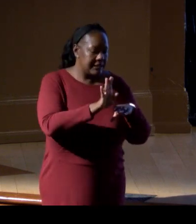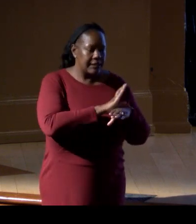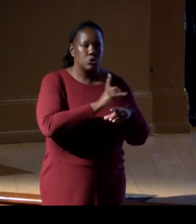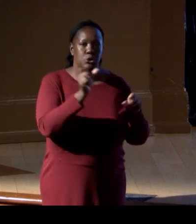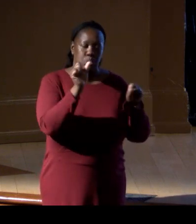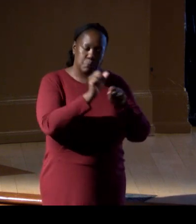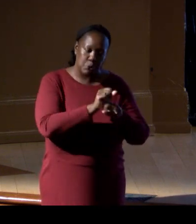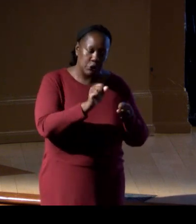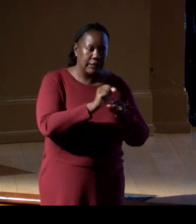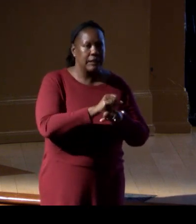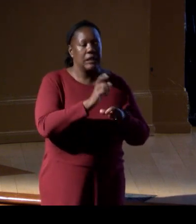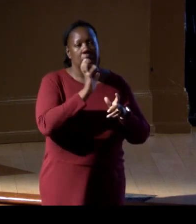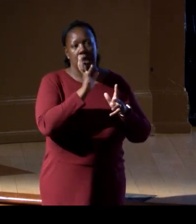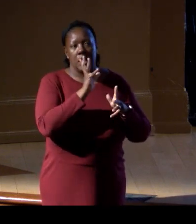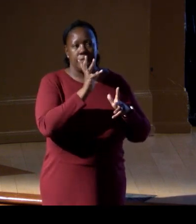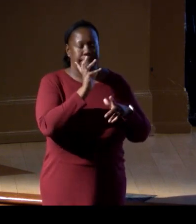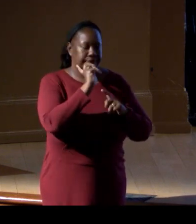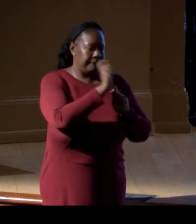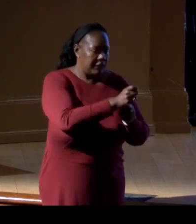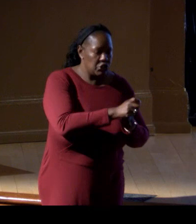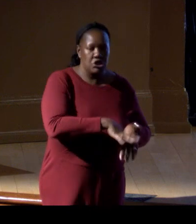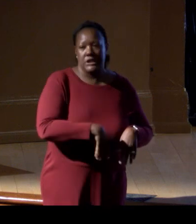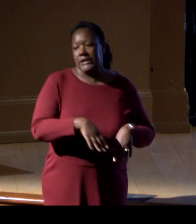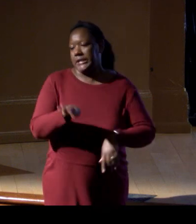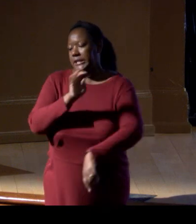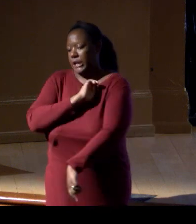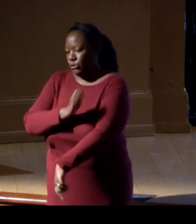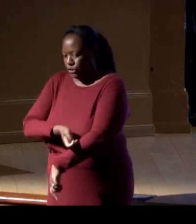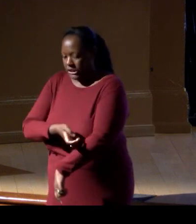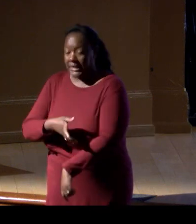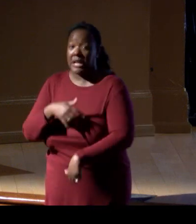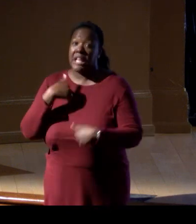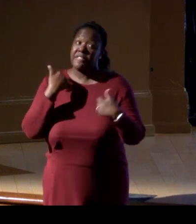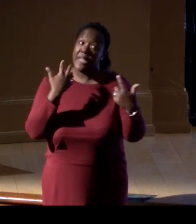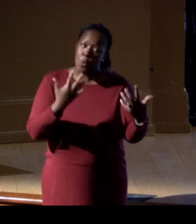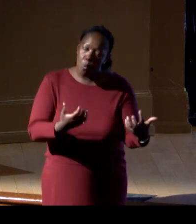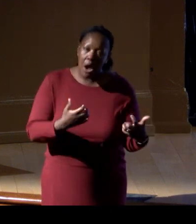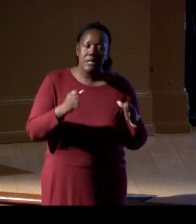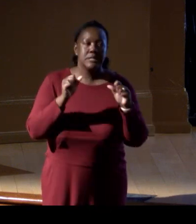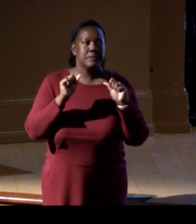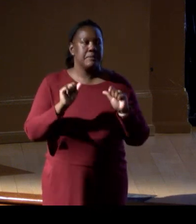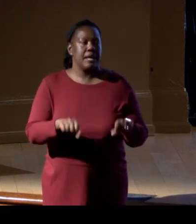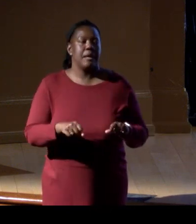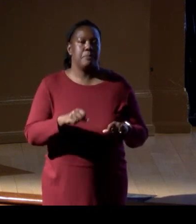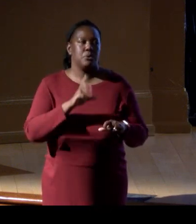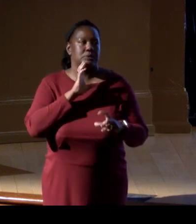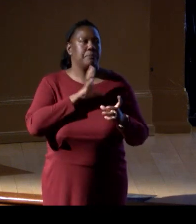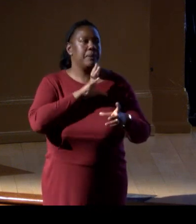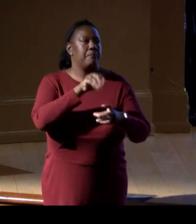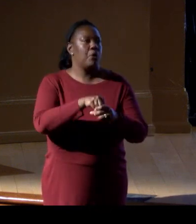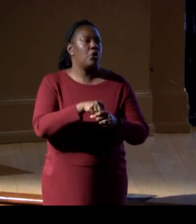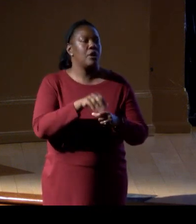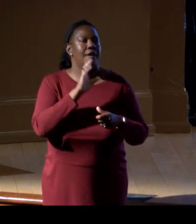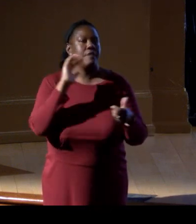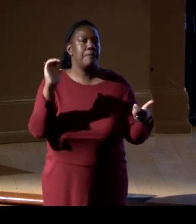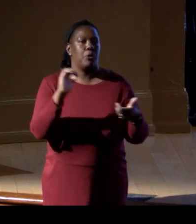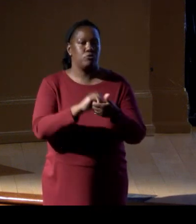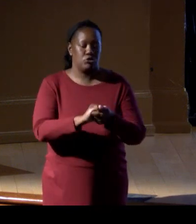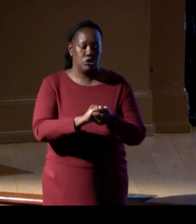whether it's fishing, or energy, they wanna be, we wanna be part of these public-private partnerships to contribute